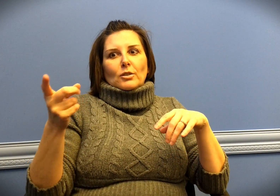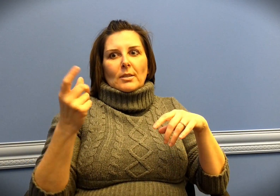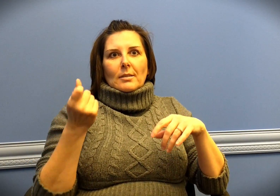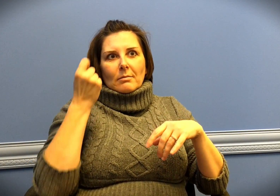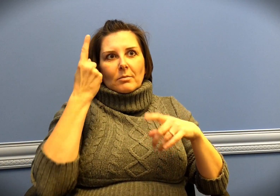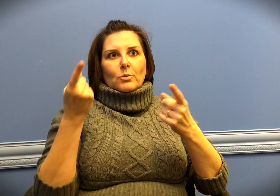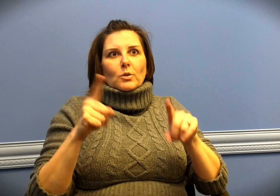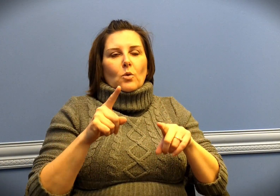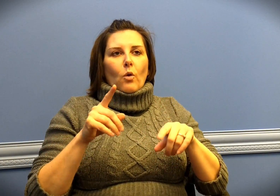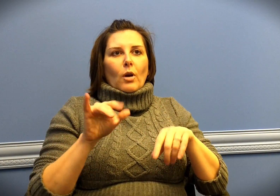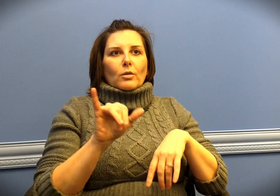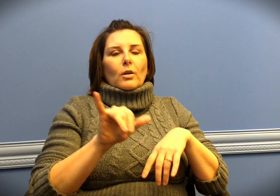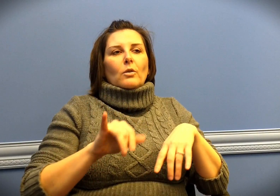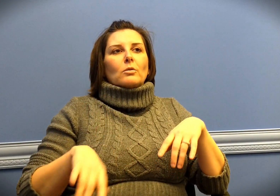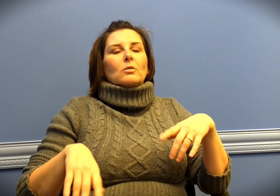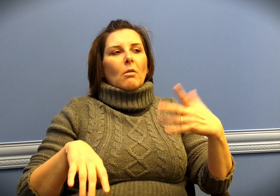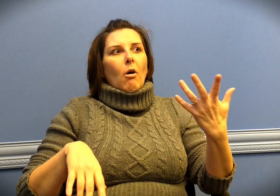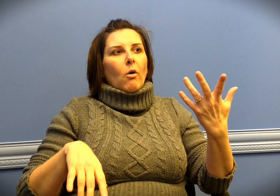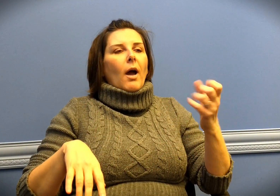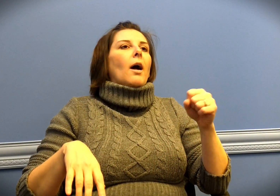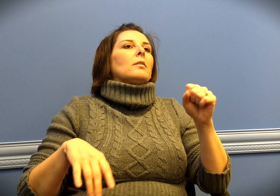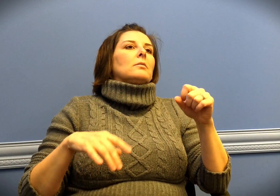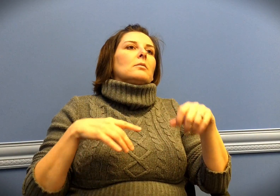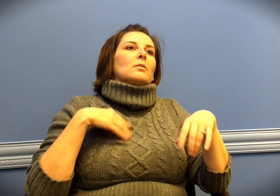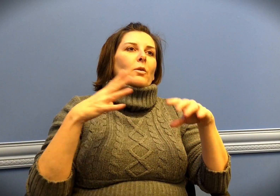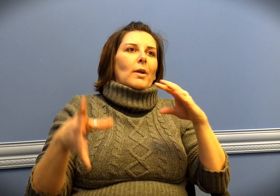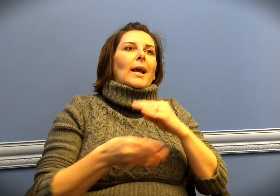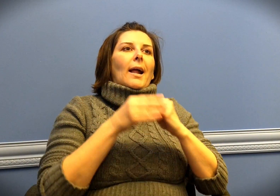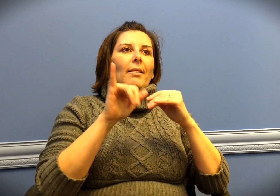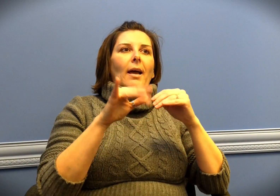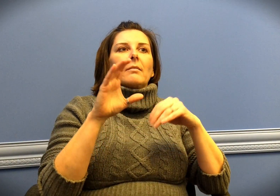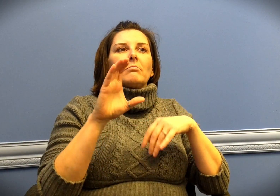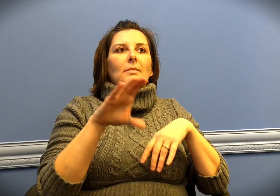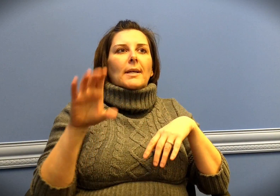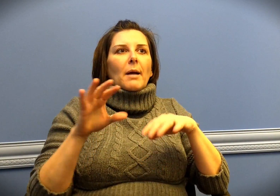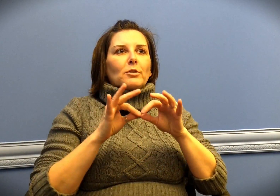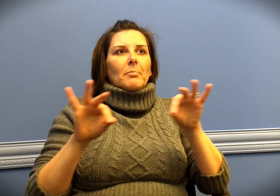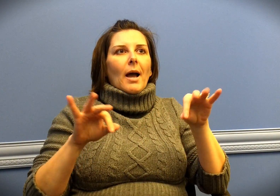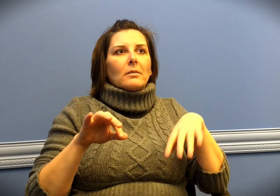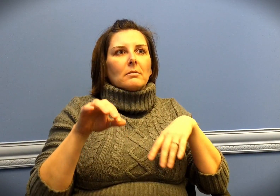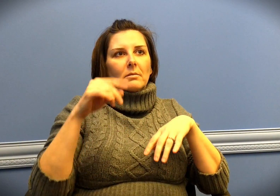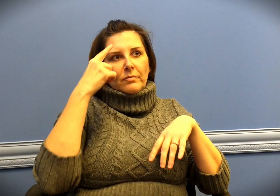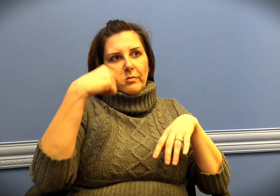what was going on as well. So they added a caption box.